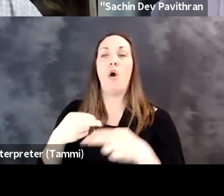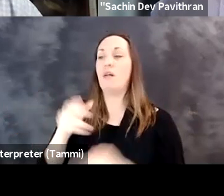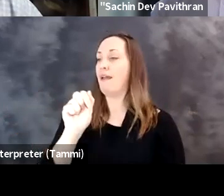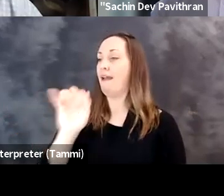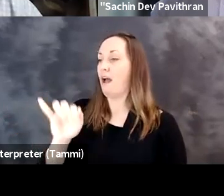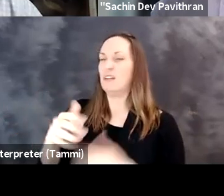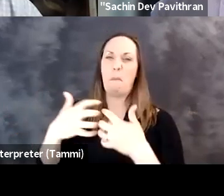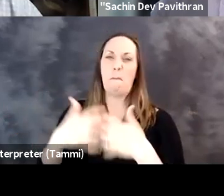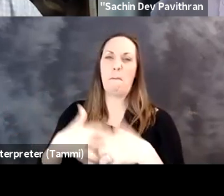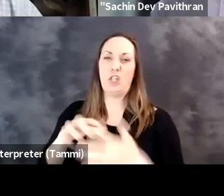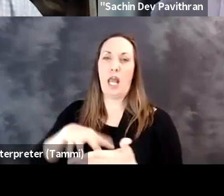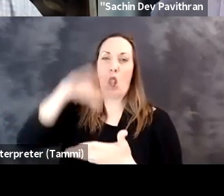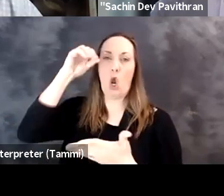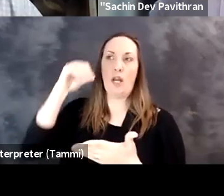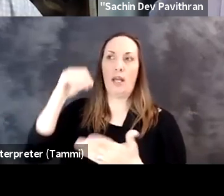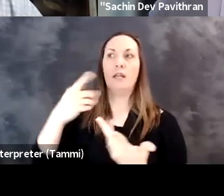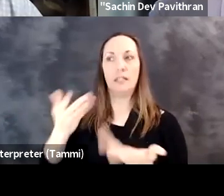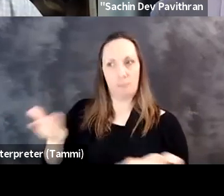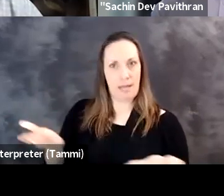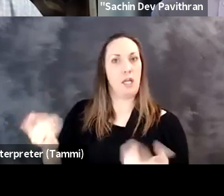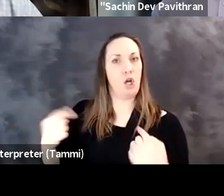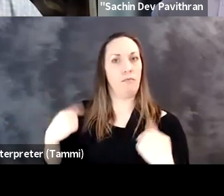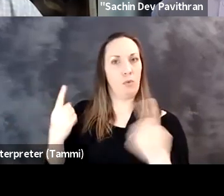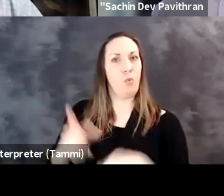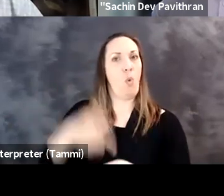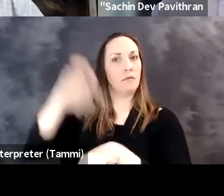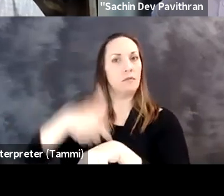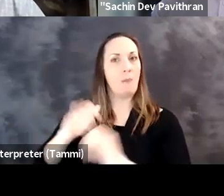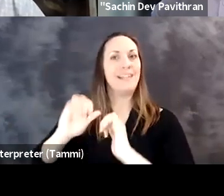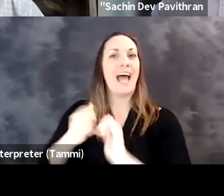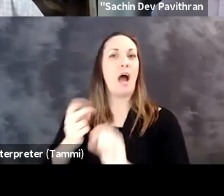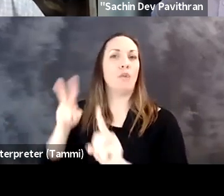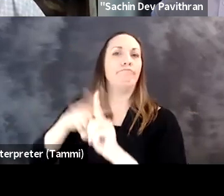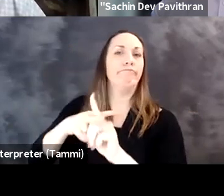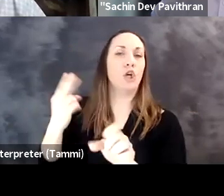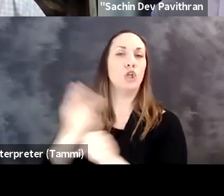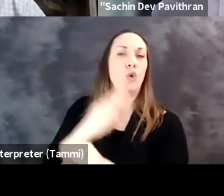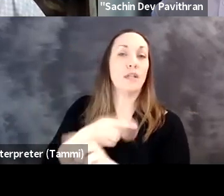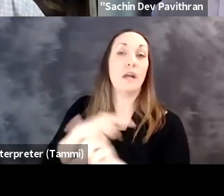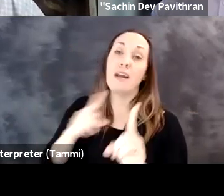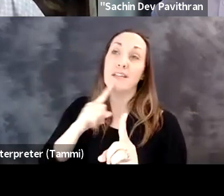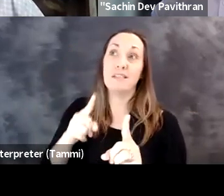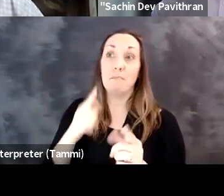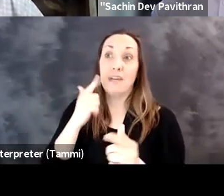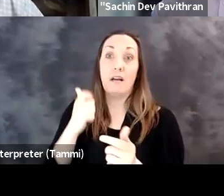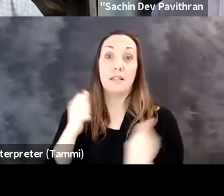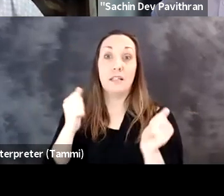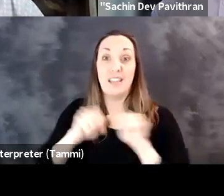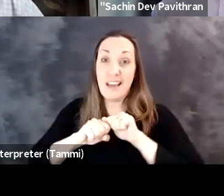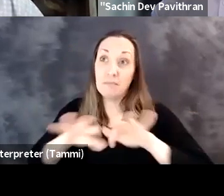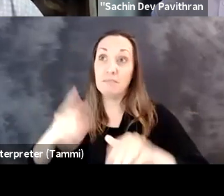I think we talk a lot about AI and some of the stuff that we now all AI is machine learning, it's been around for an awful long time, it's how we're